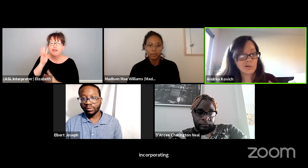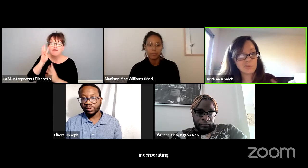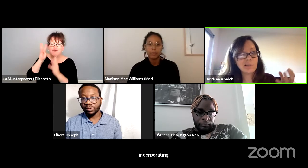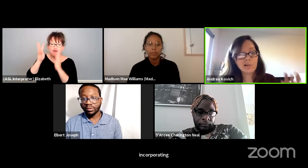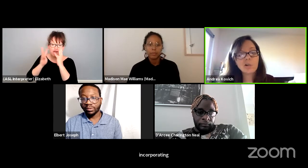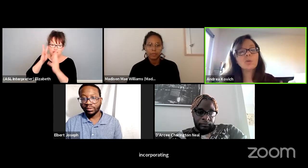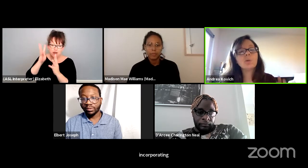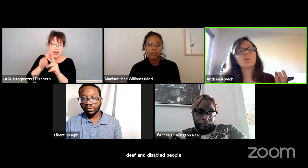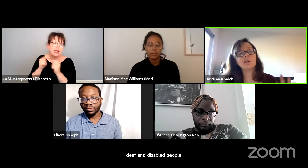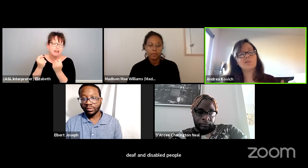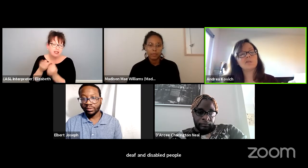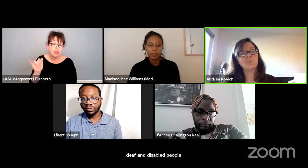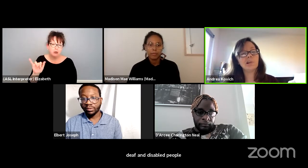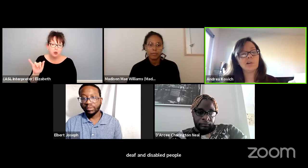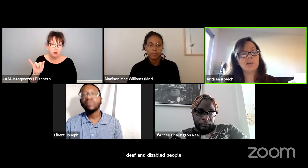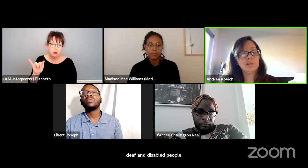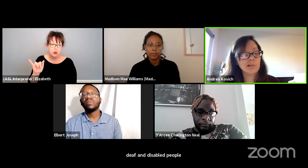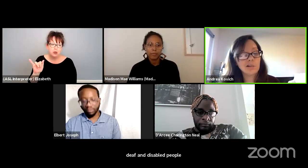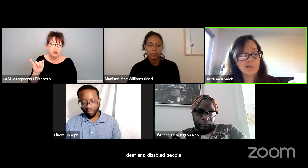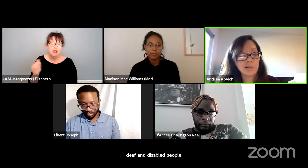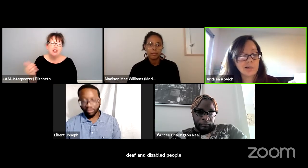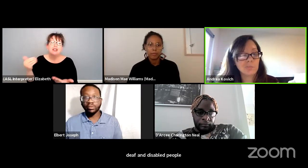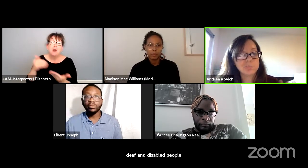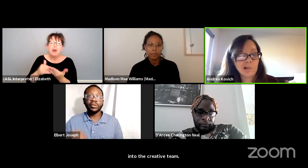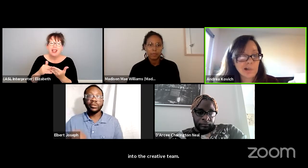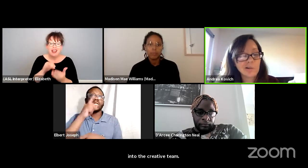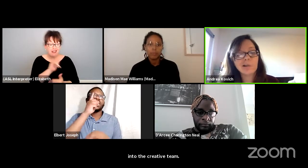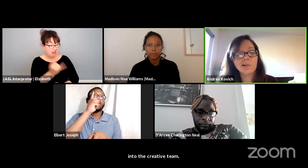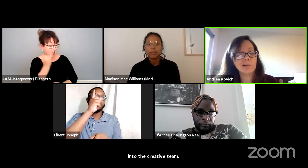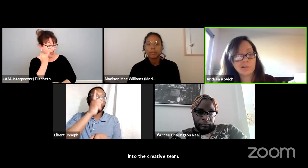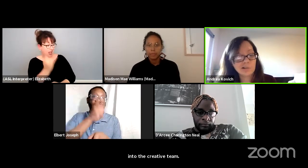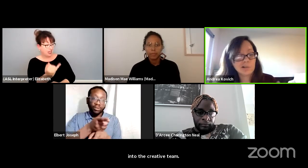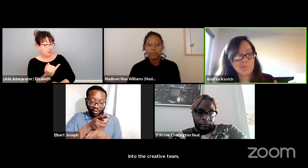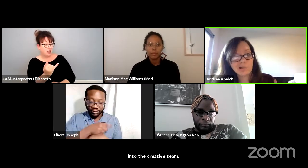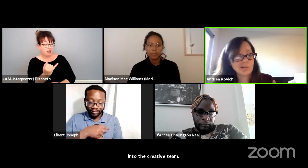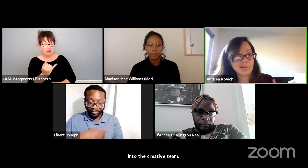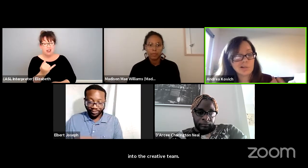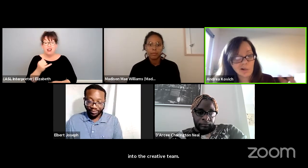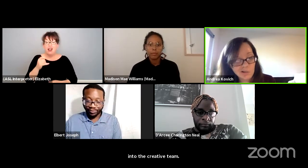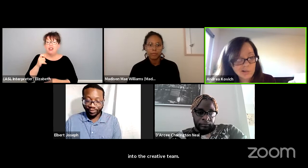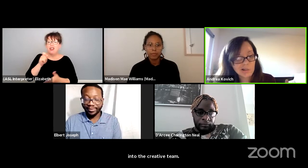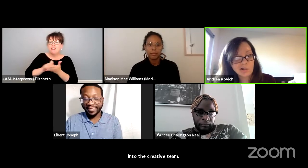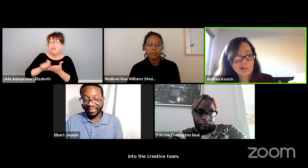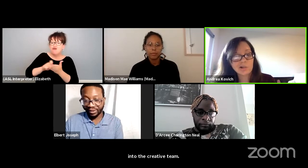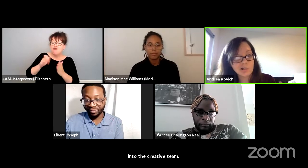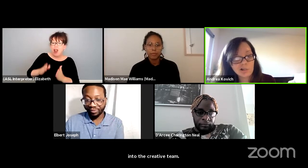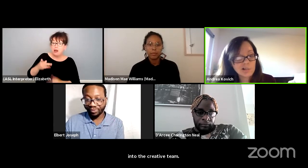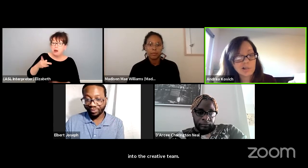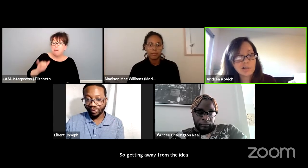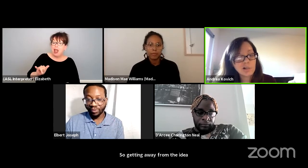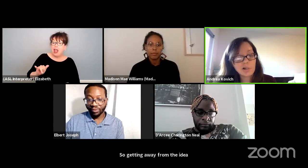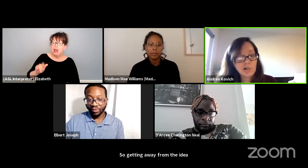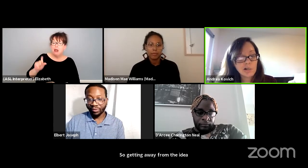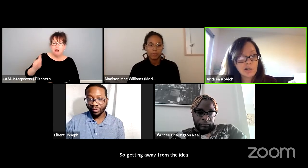So getting away from the idea that the playwright needs to be this solitary genius